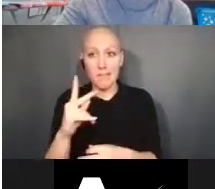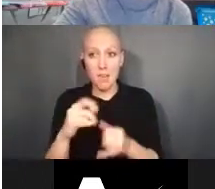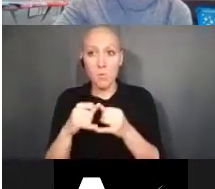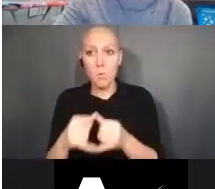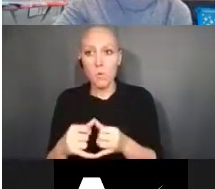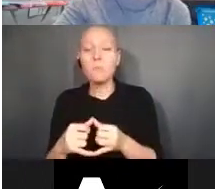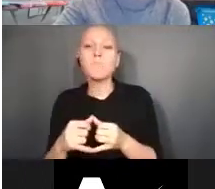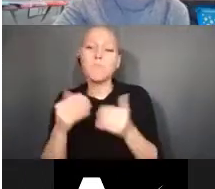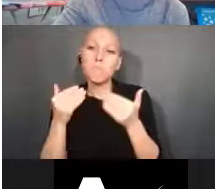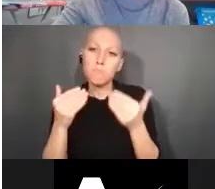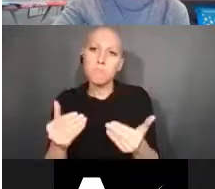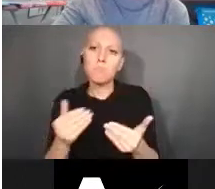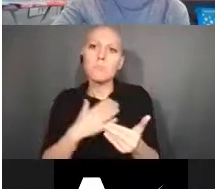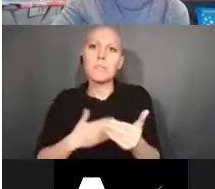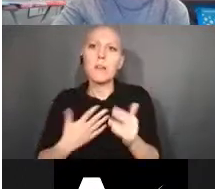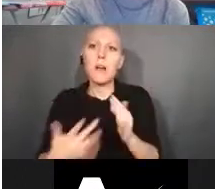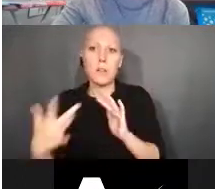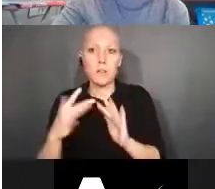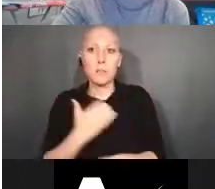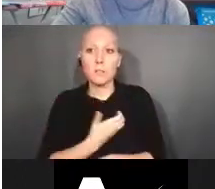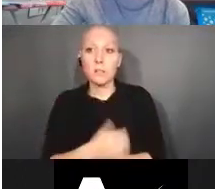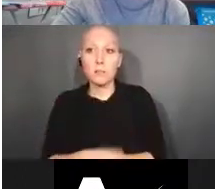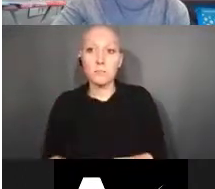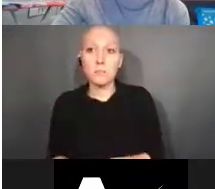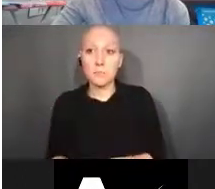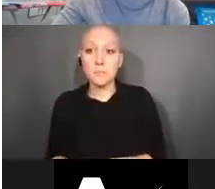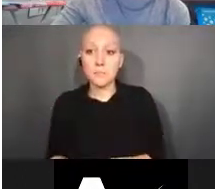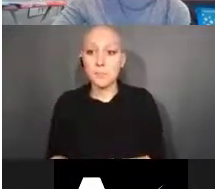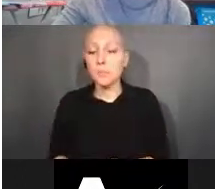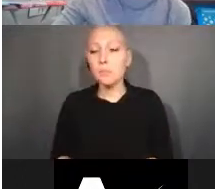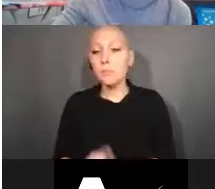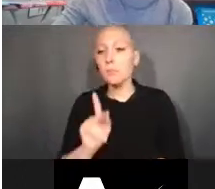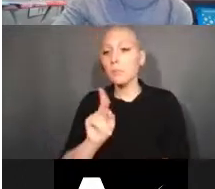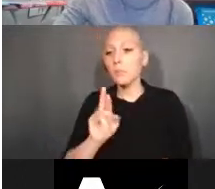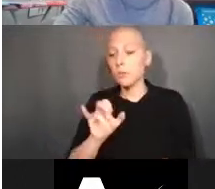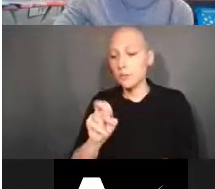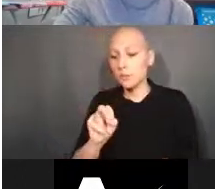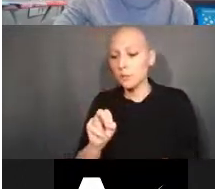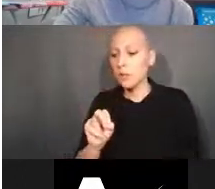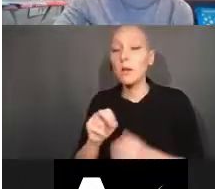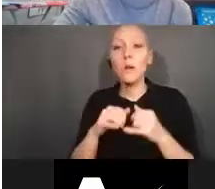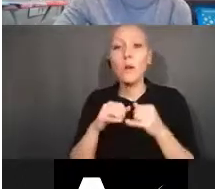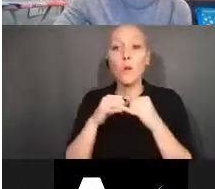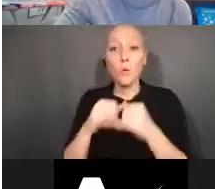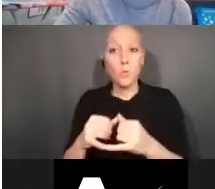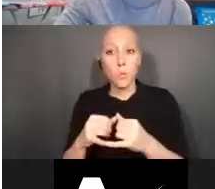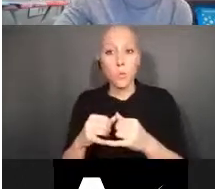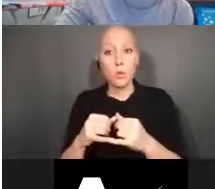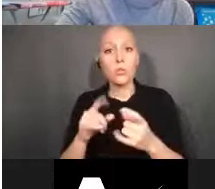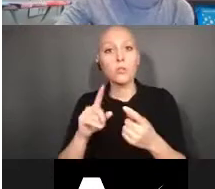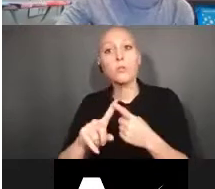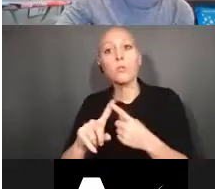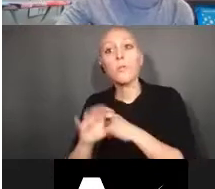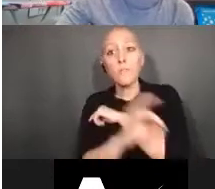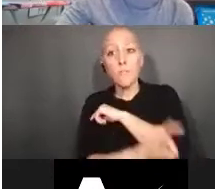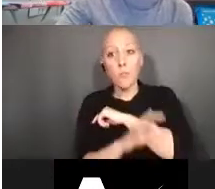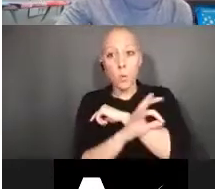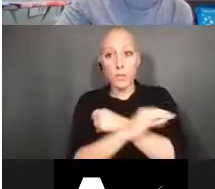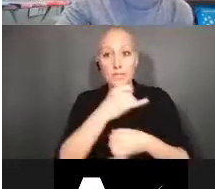Kristin Ta: Okay. For awards to foreign institutions, is there anything in particular that recipients need to be aware